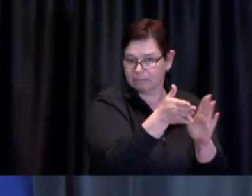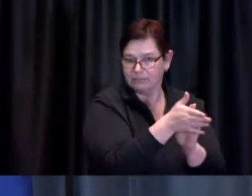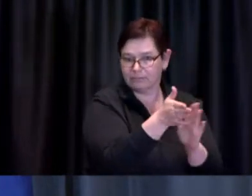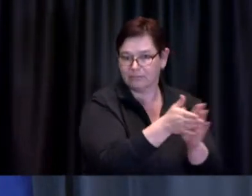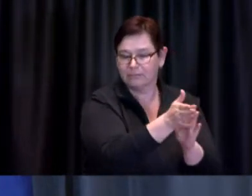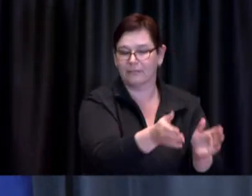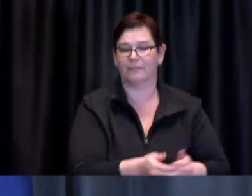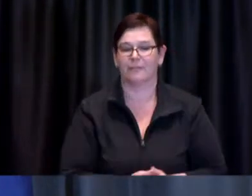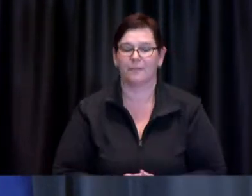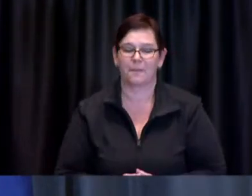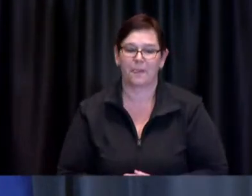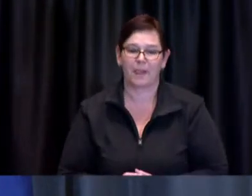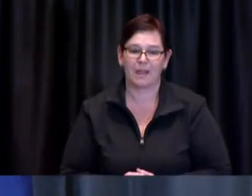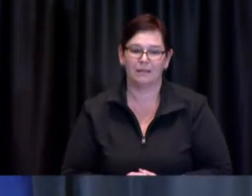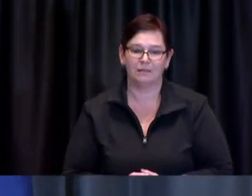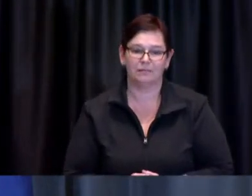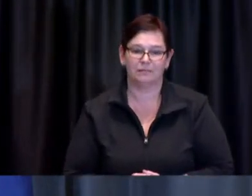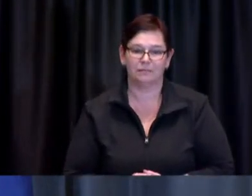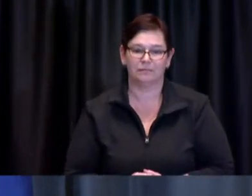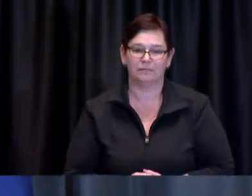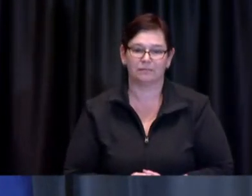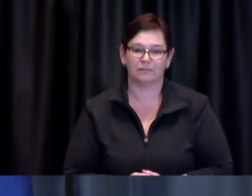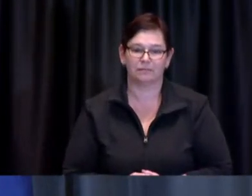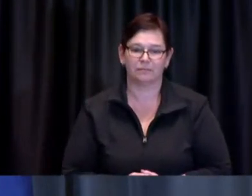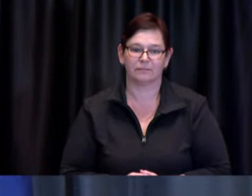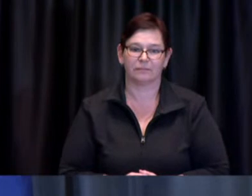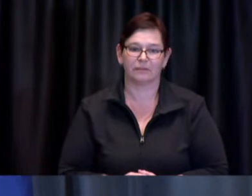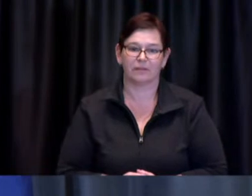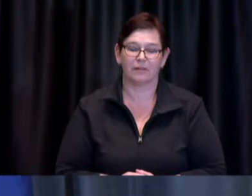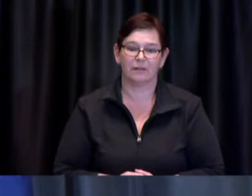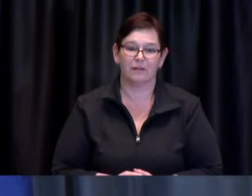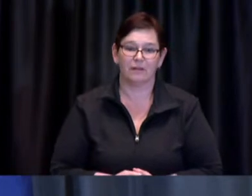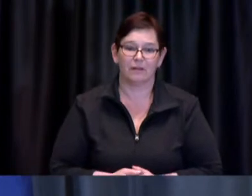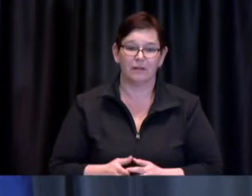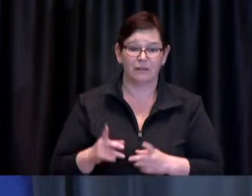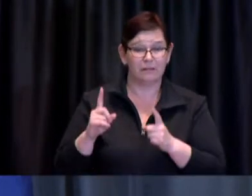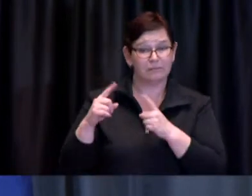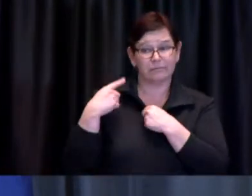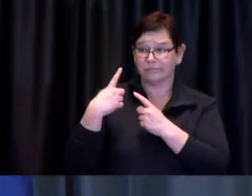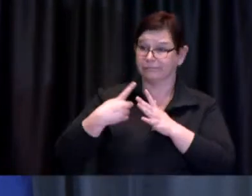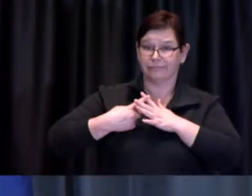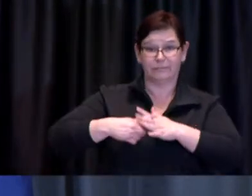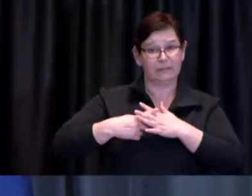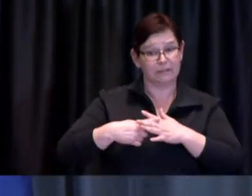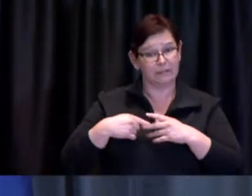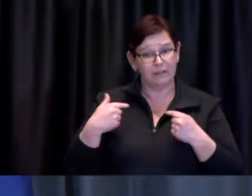As we have from the outset, we are matching the number of available appointments each day